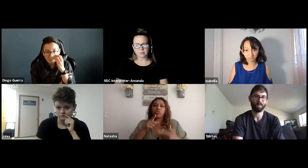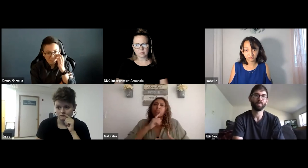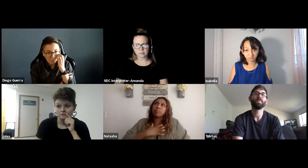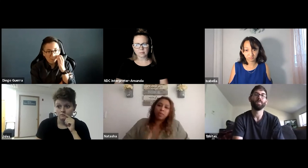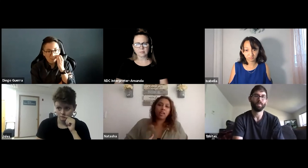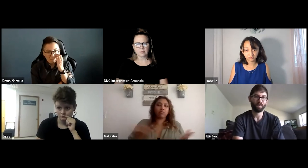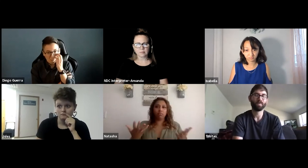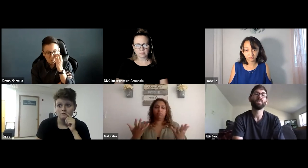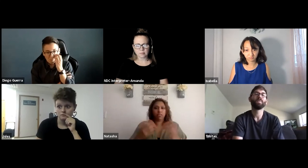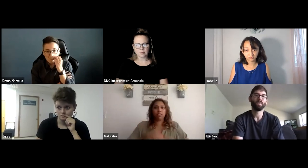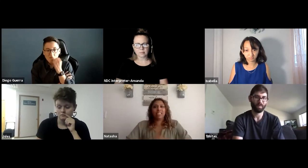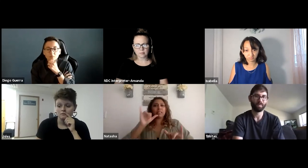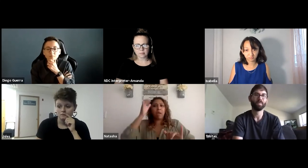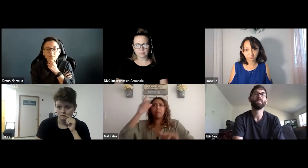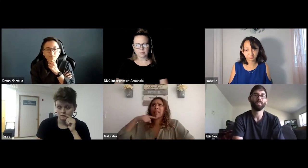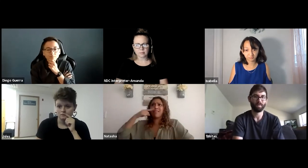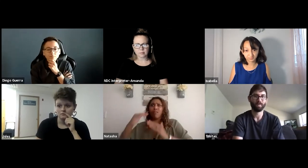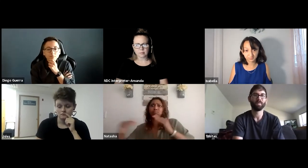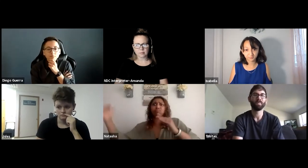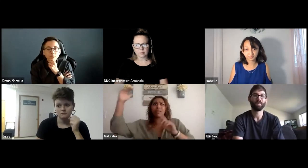Don't let your own thoughts stop them.